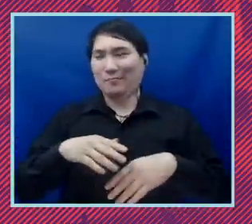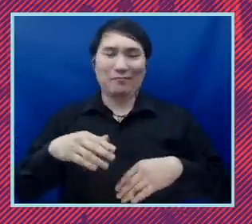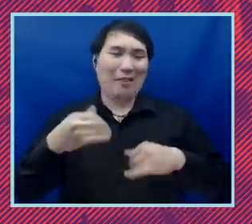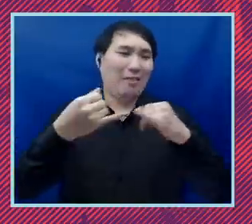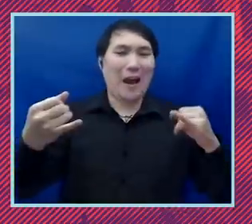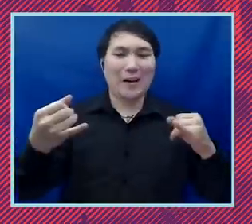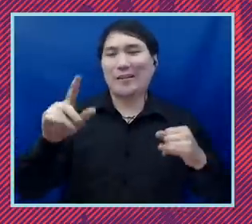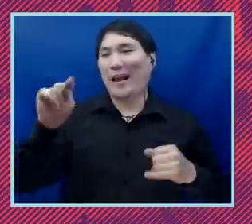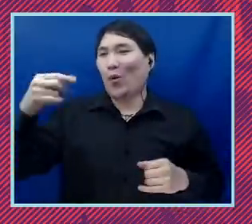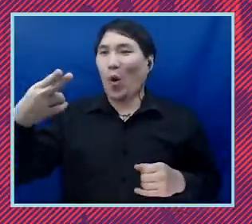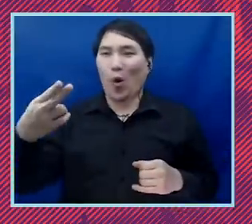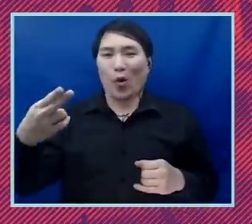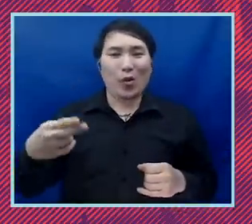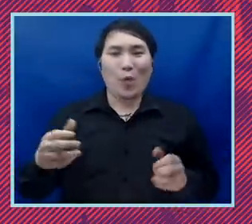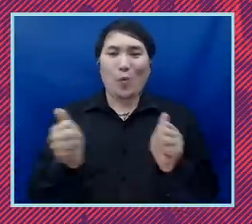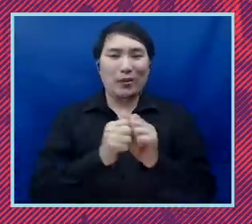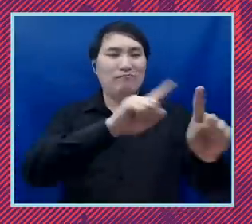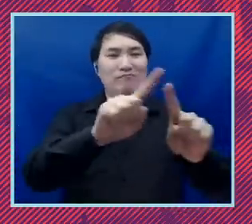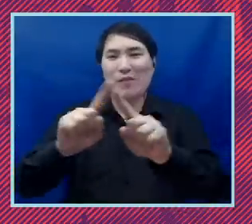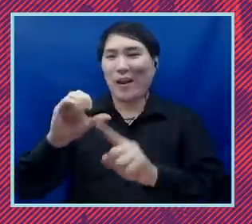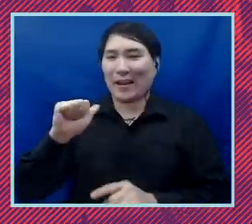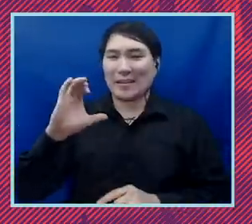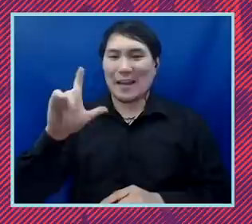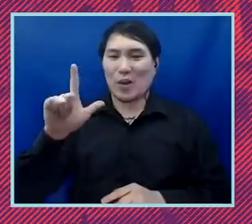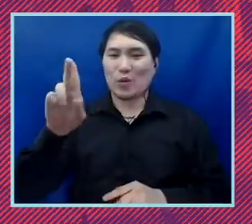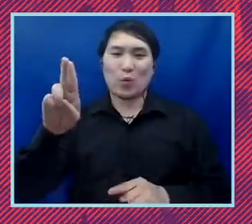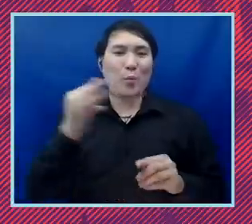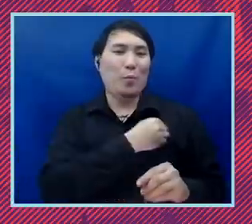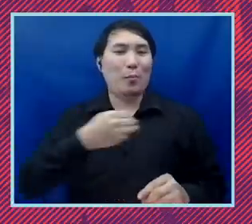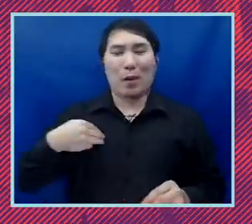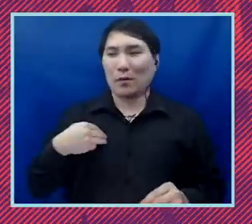kind of town hall with ACLU members. And because it is time for us to come together